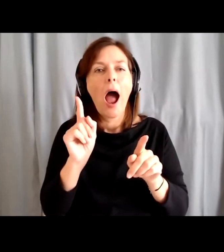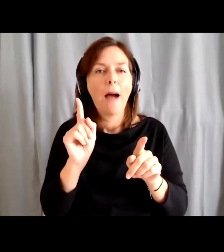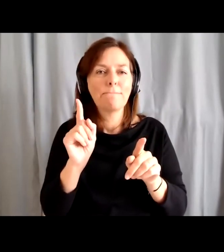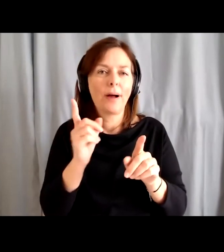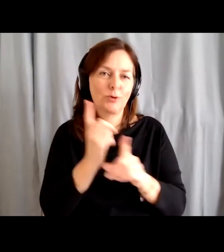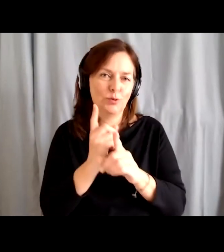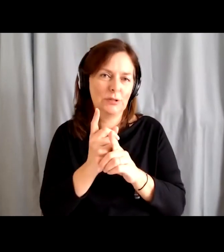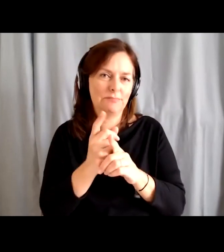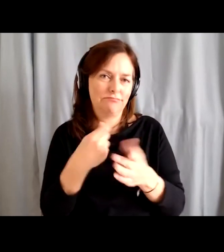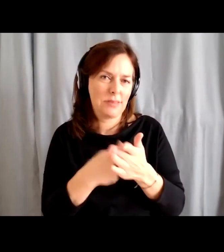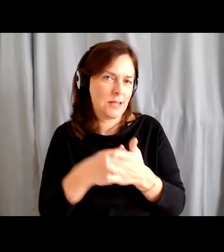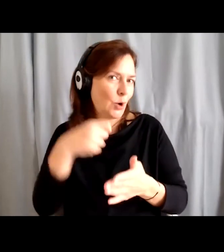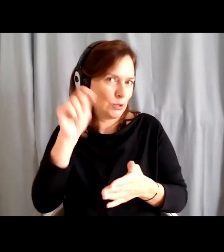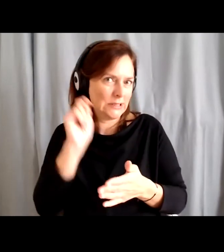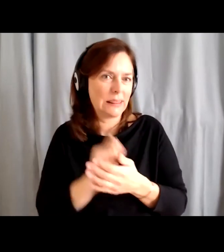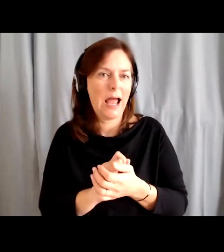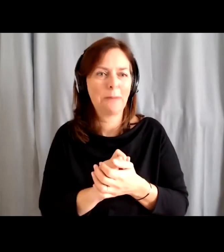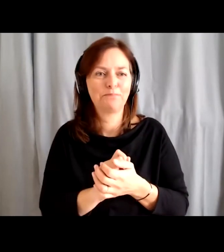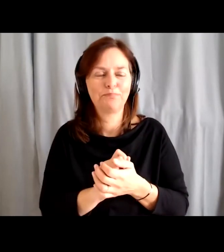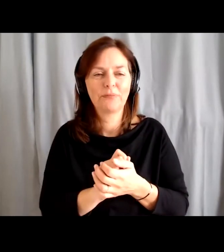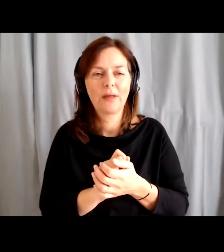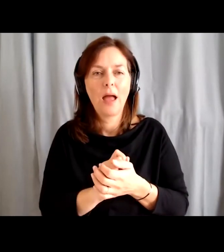We will learn about the activities carried out